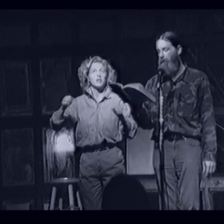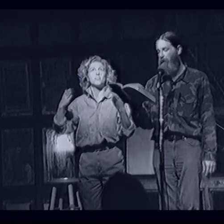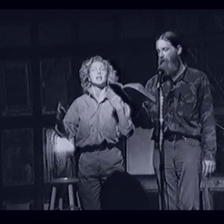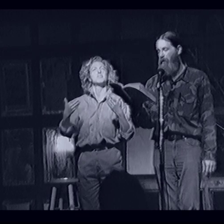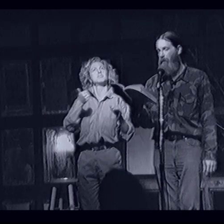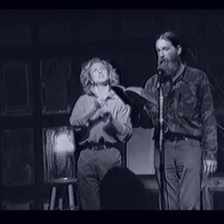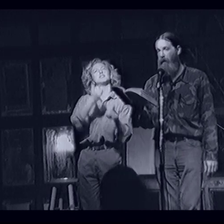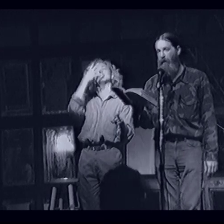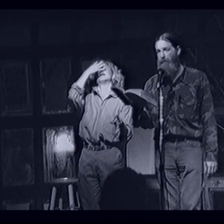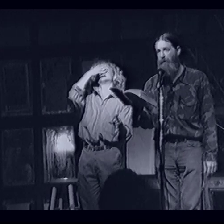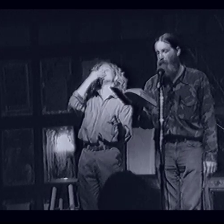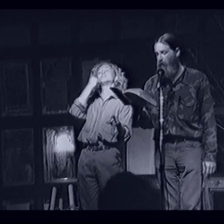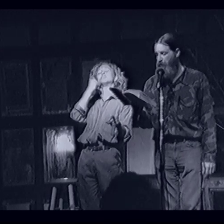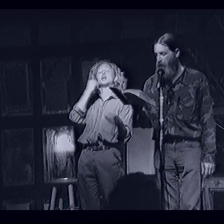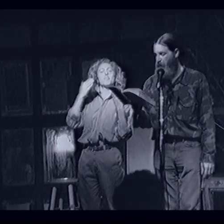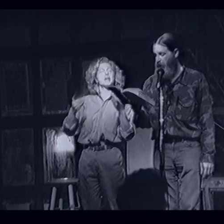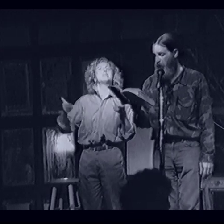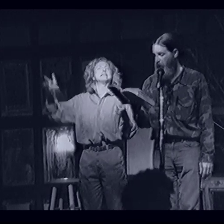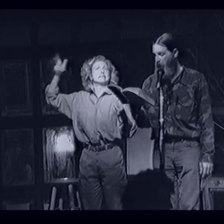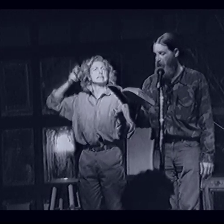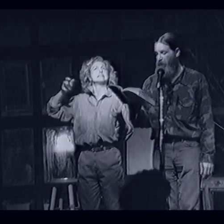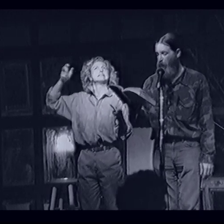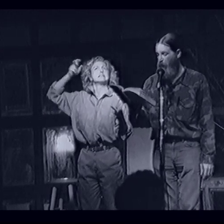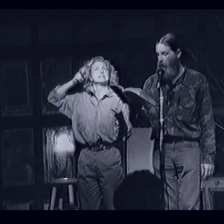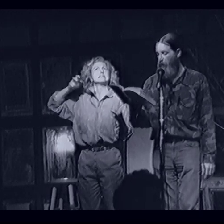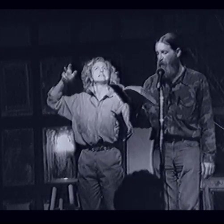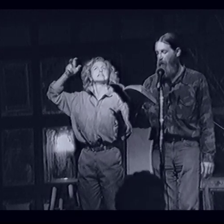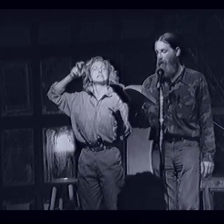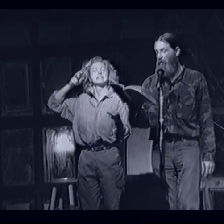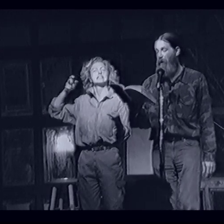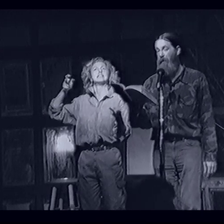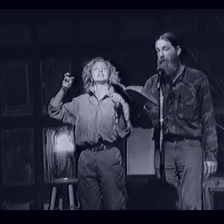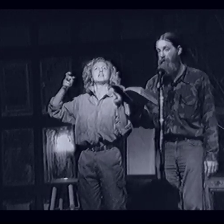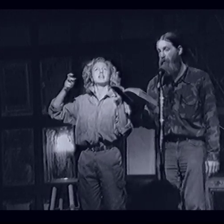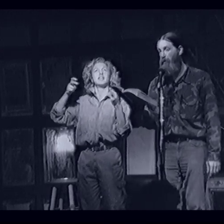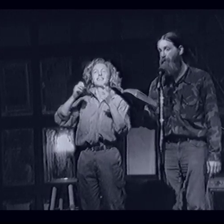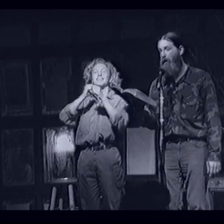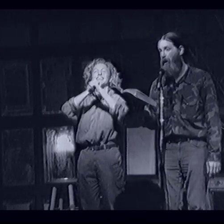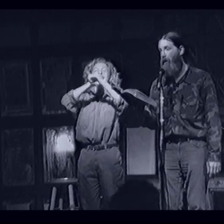Perhaps he was listening before, behind his closed eyes